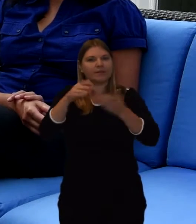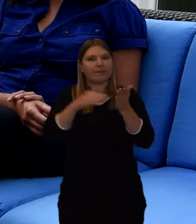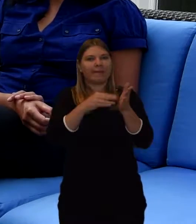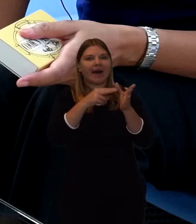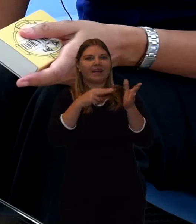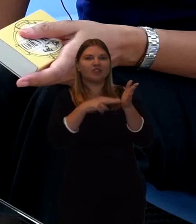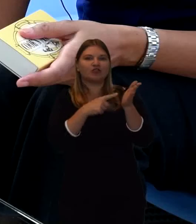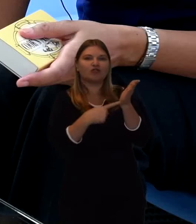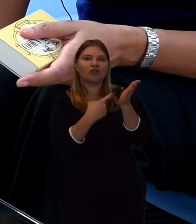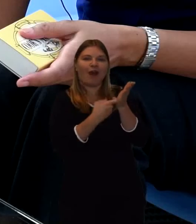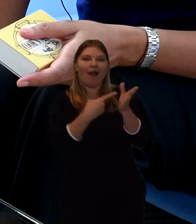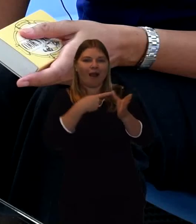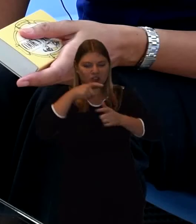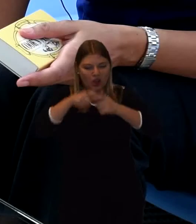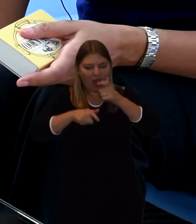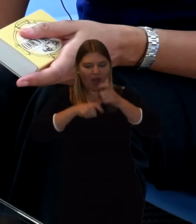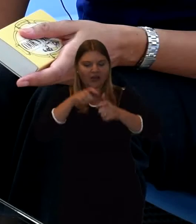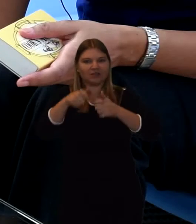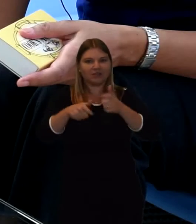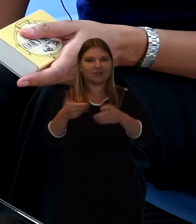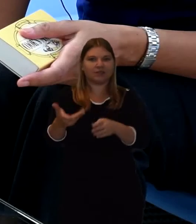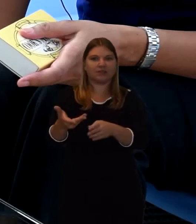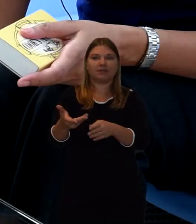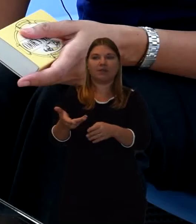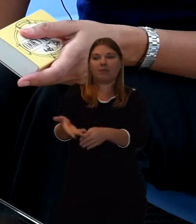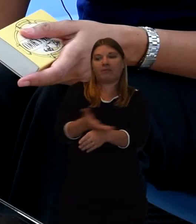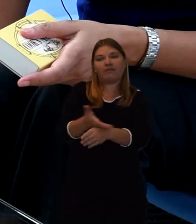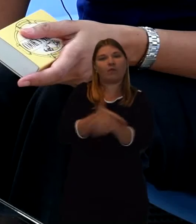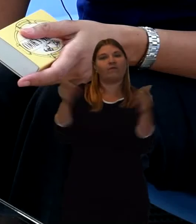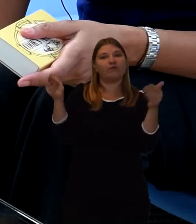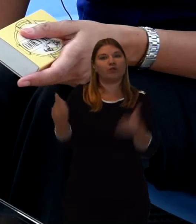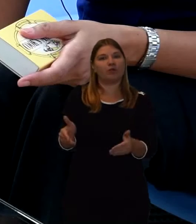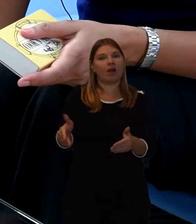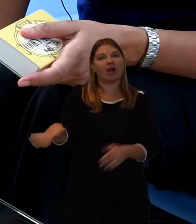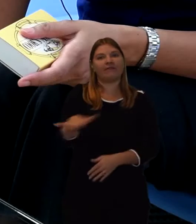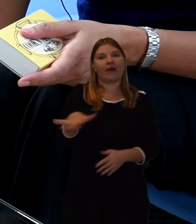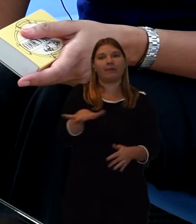The day before the funeral the immediate family members go to the funeral home.